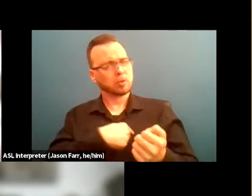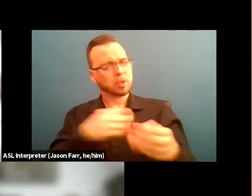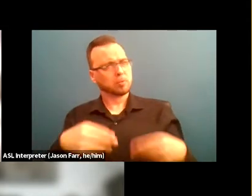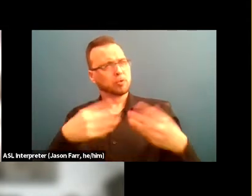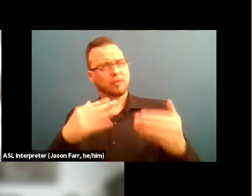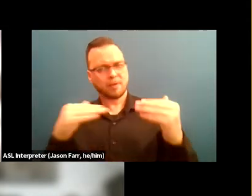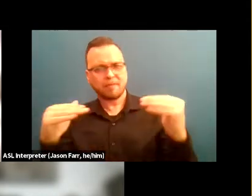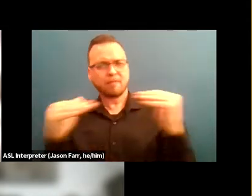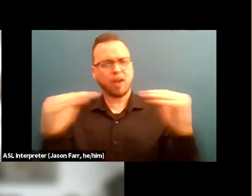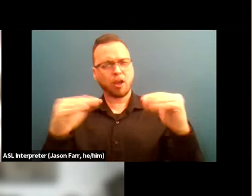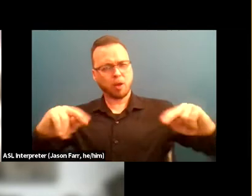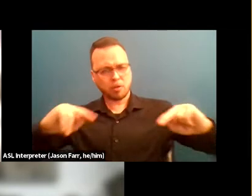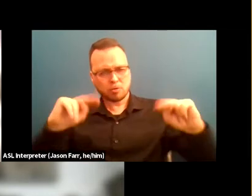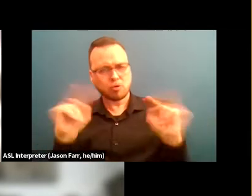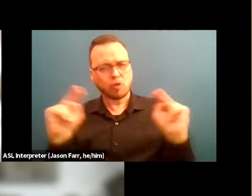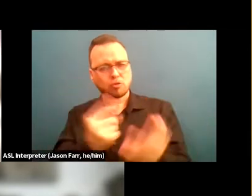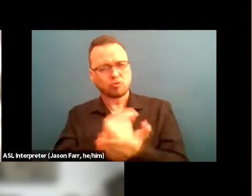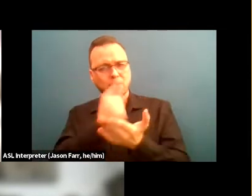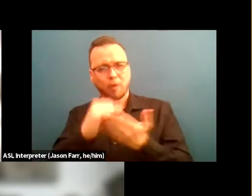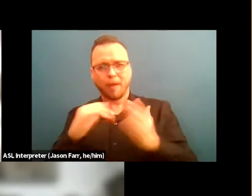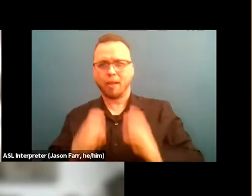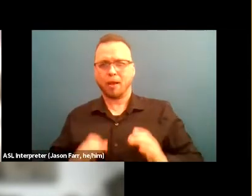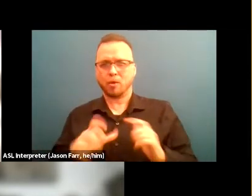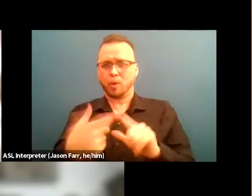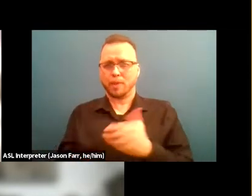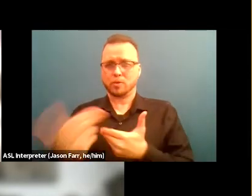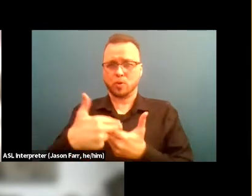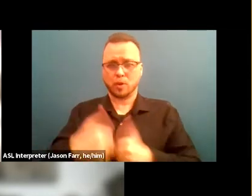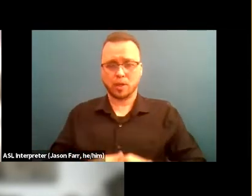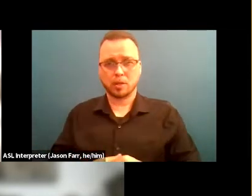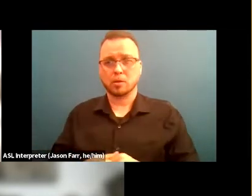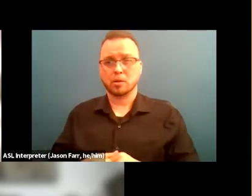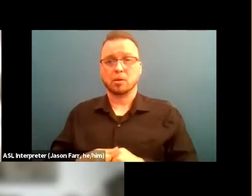for the clients coming on what international housing looks for.